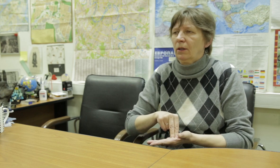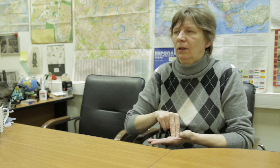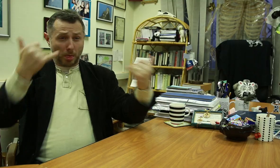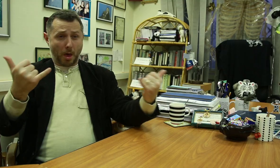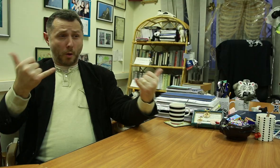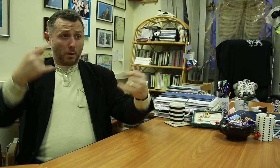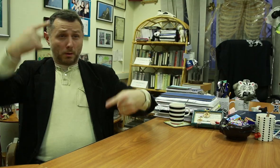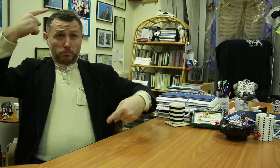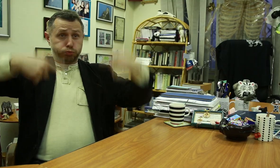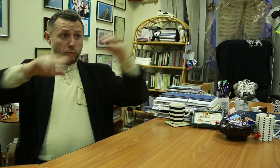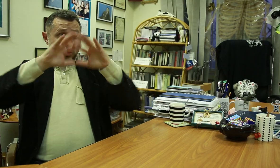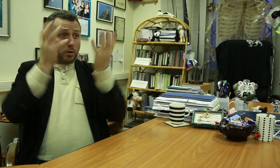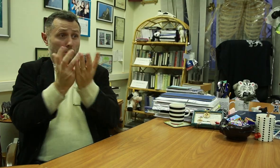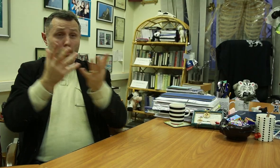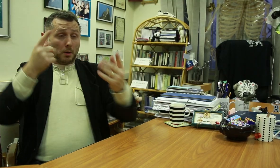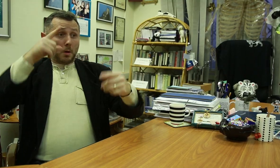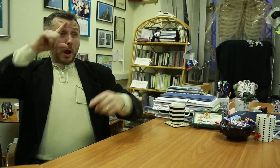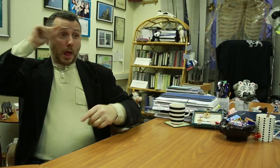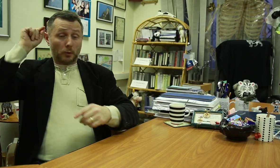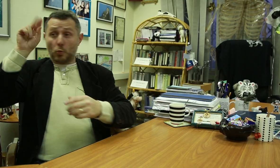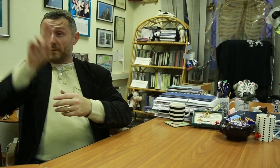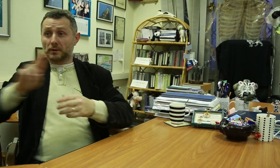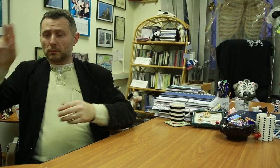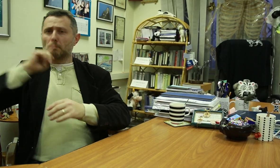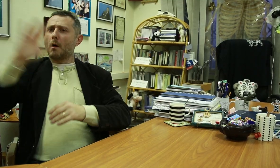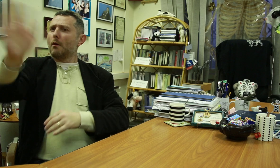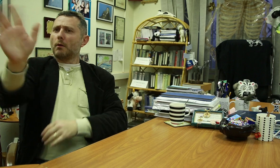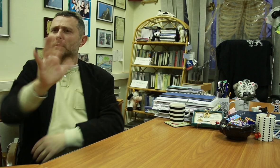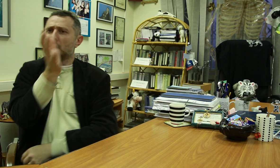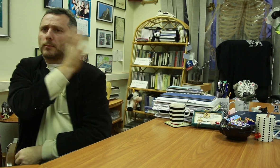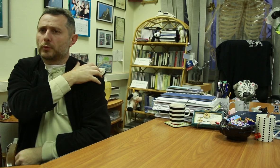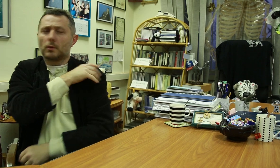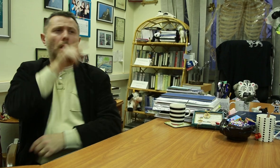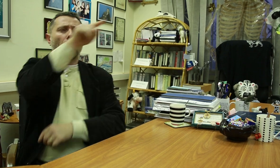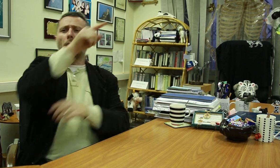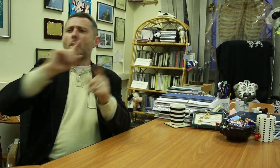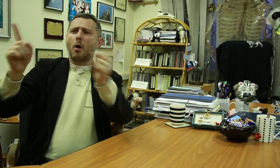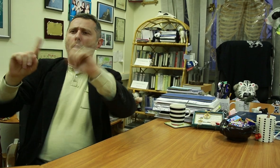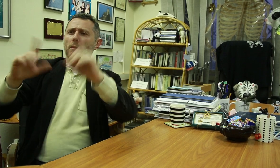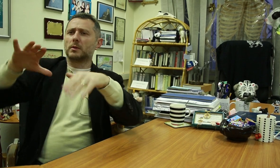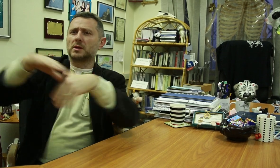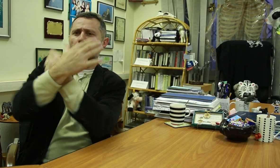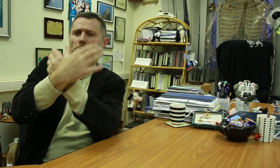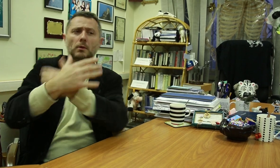near Saint Petersburg, and here in Moscow, there is MGU—Moscow State University, and many more all